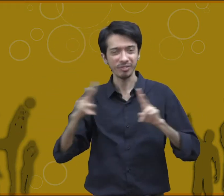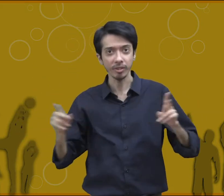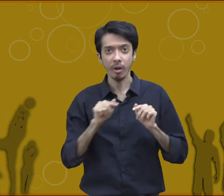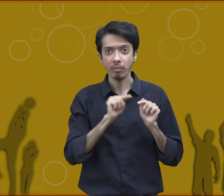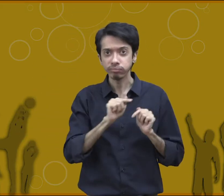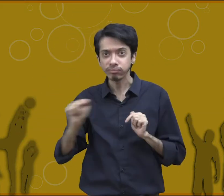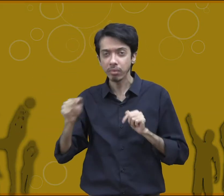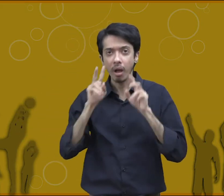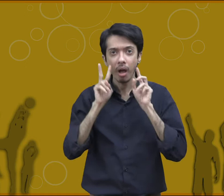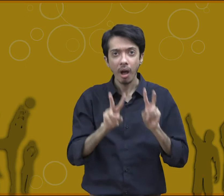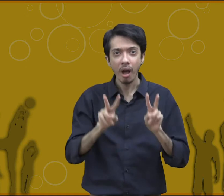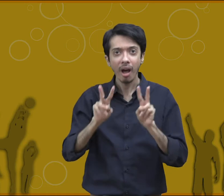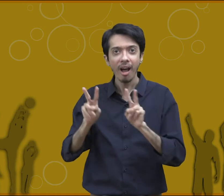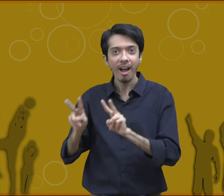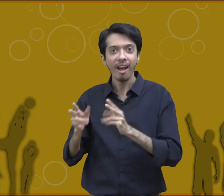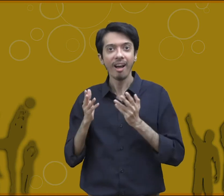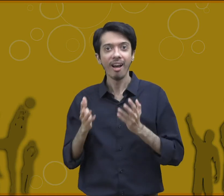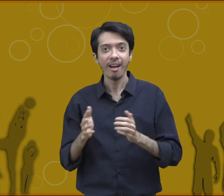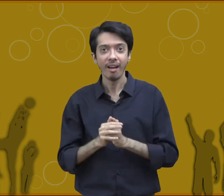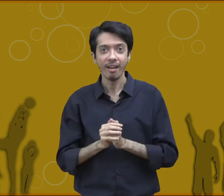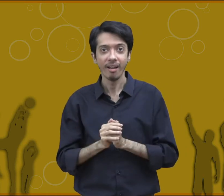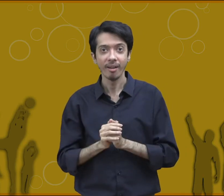So these are the techniques which they learn from different people